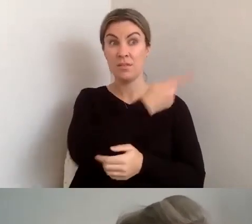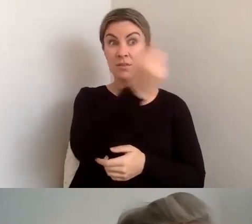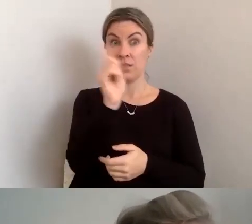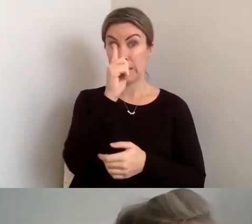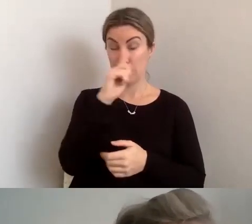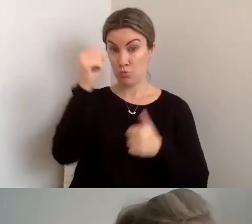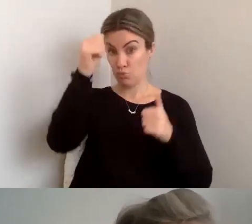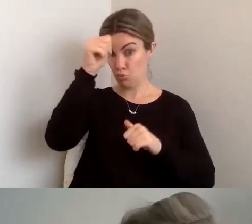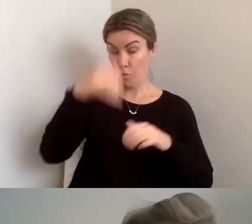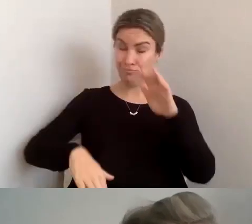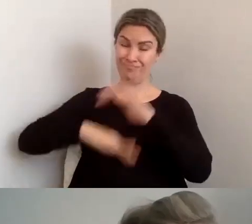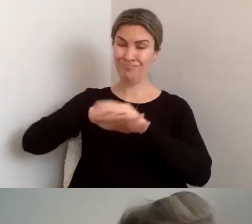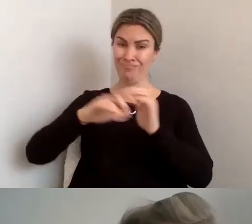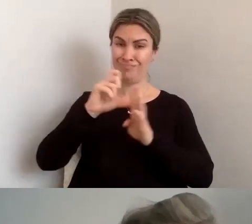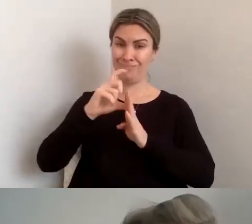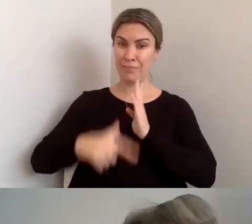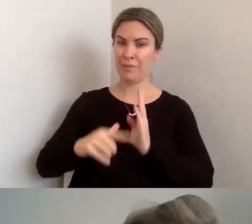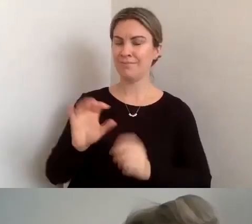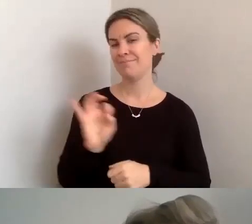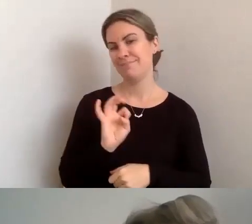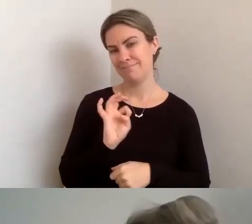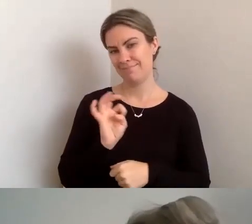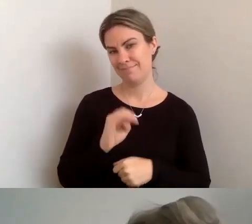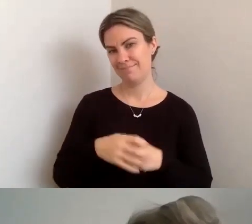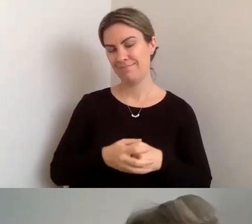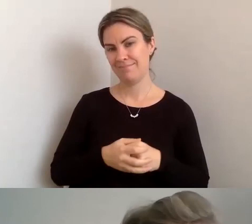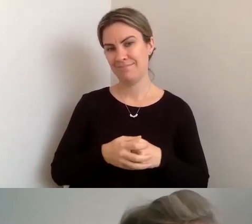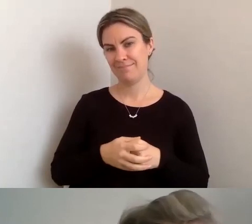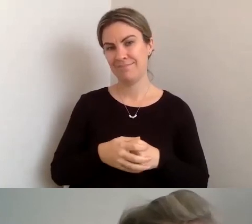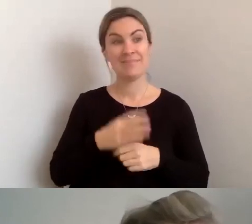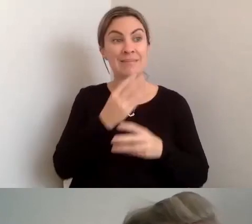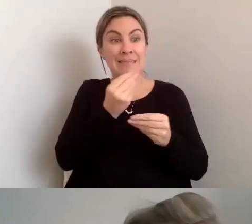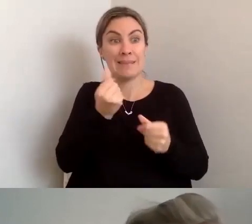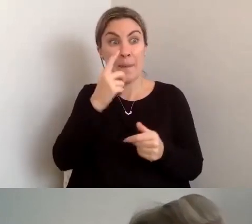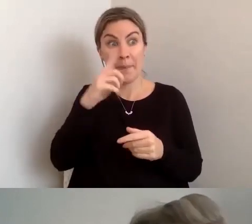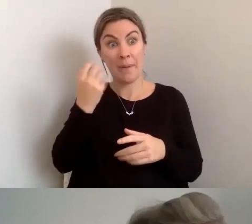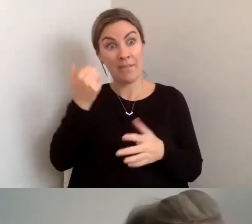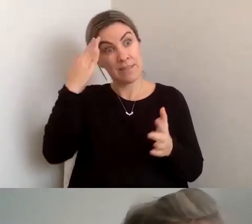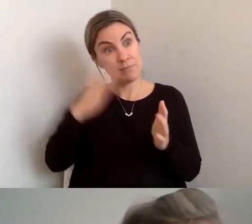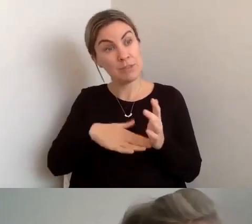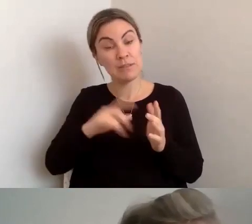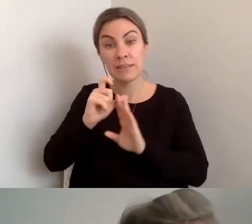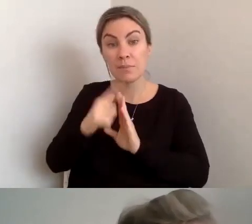disability or everyone has had an experience with someone who has disability.